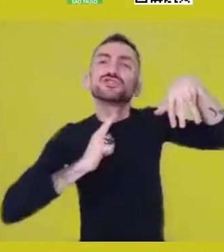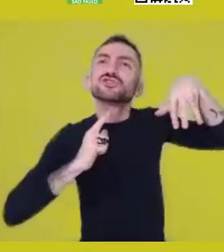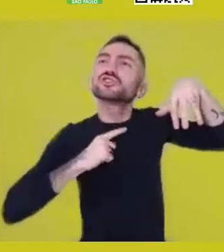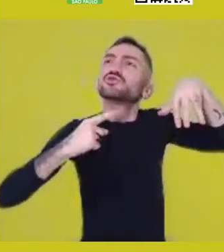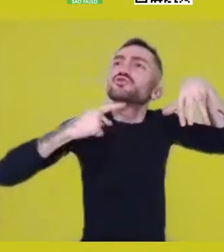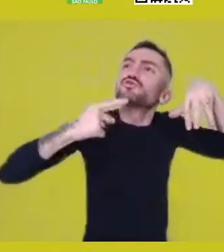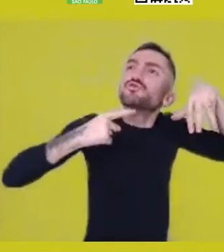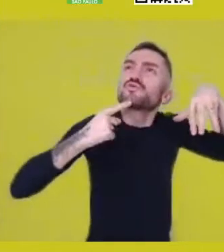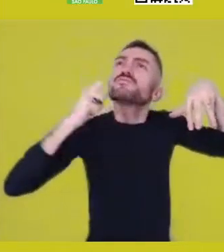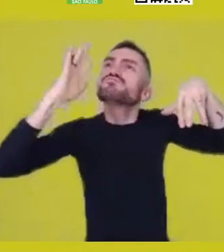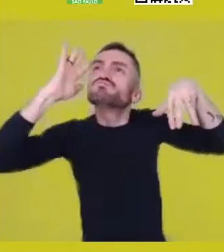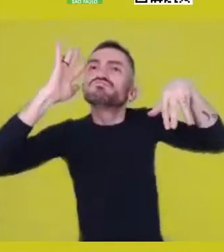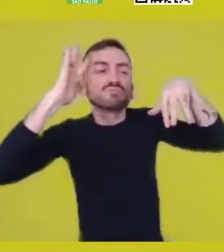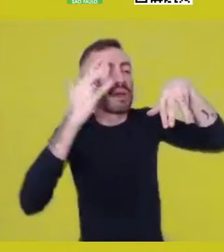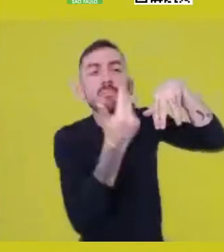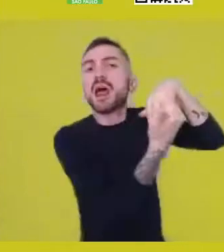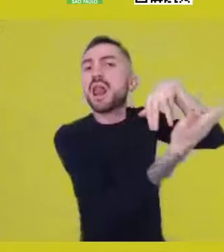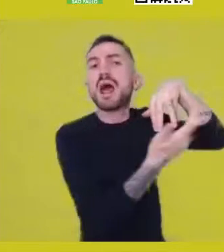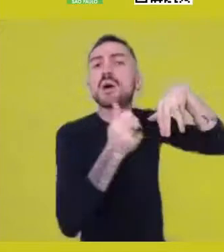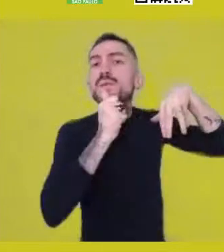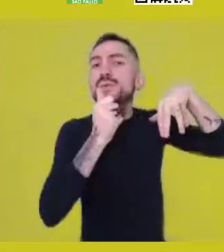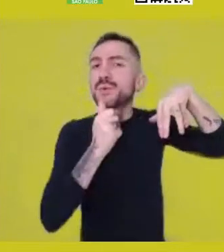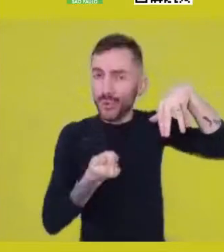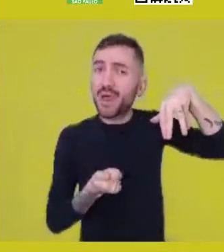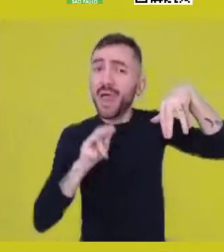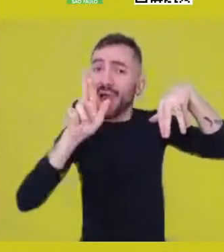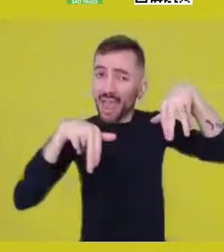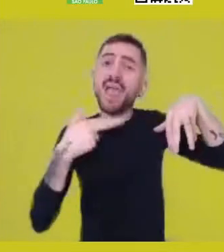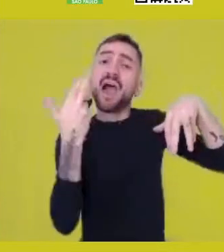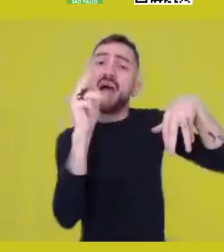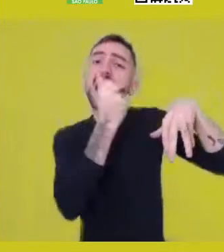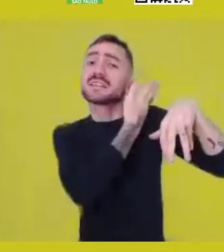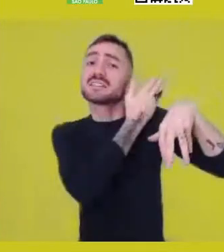since the basic notion of philosophy in ancient Egypt